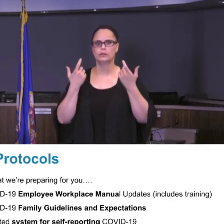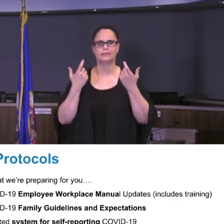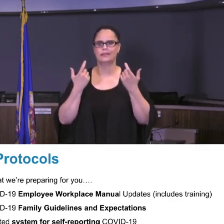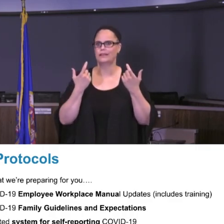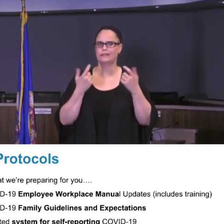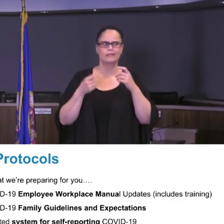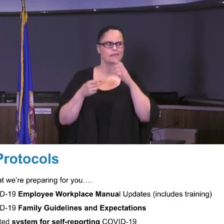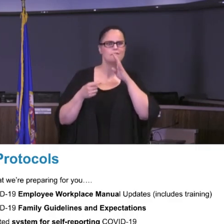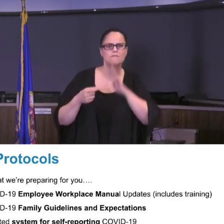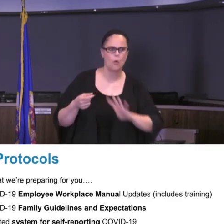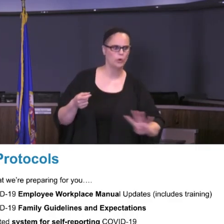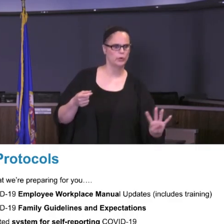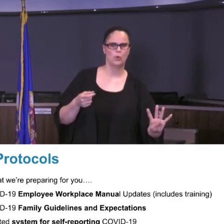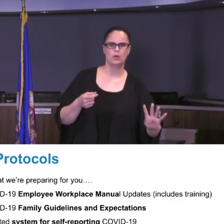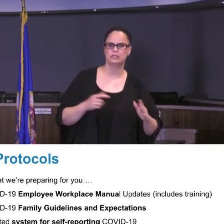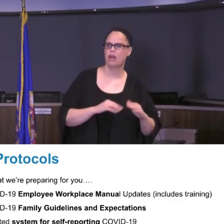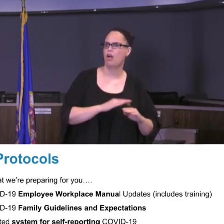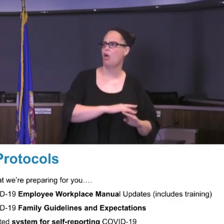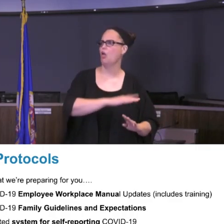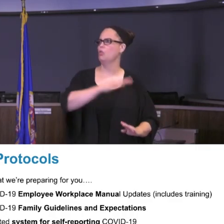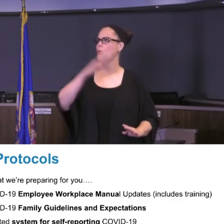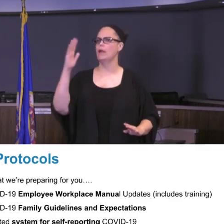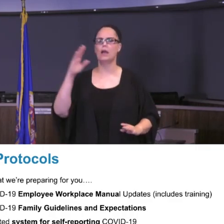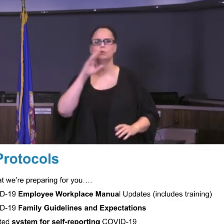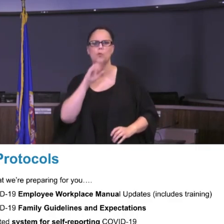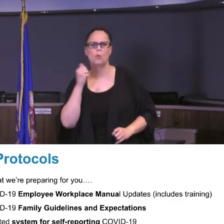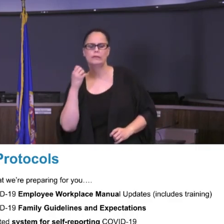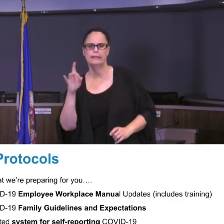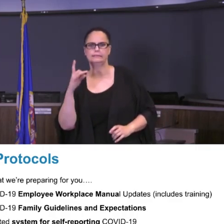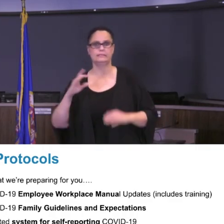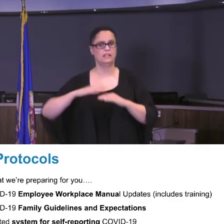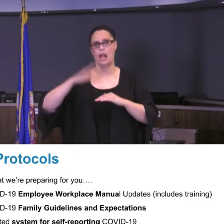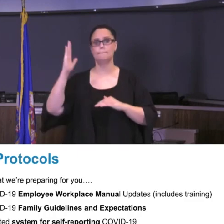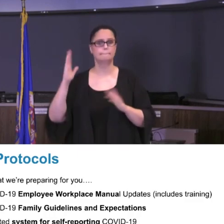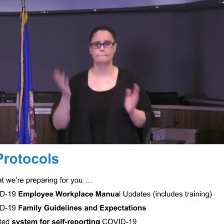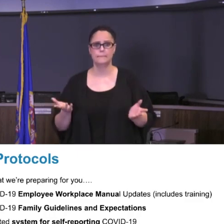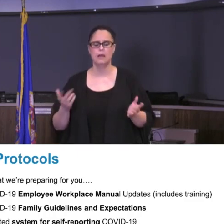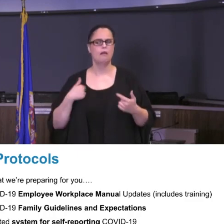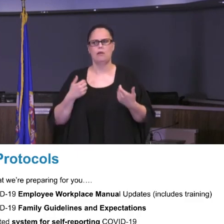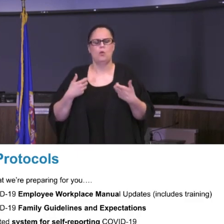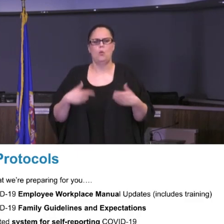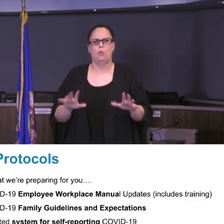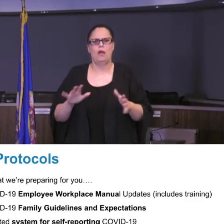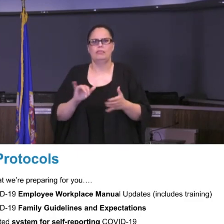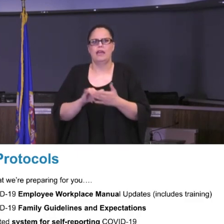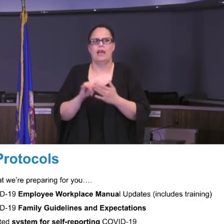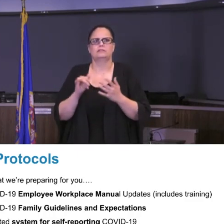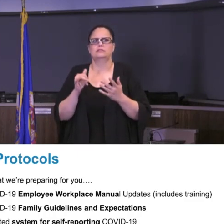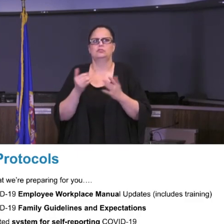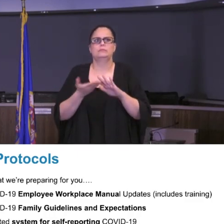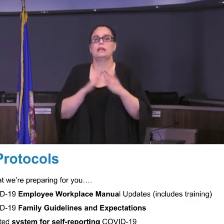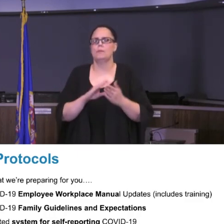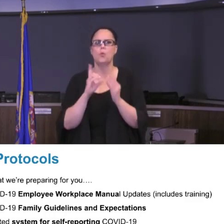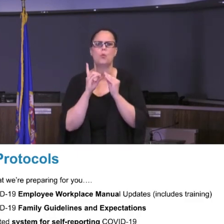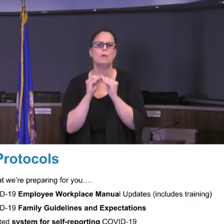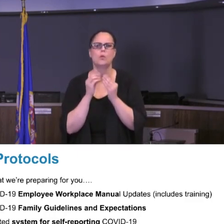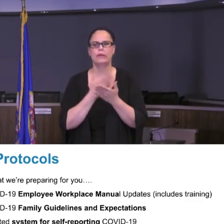to 18year old students and even above. I do not want this to become one more thing yhat is a compliance thing or